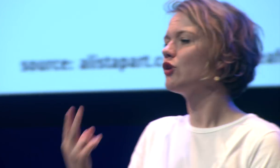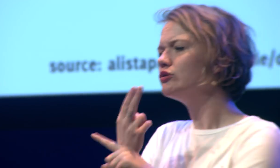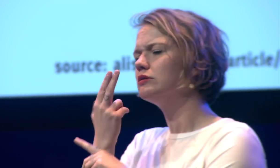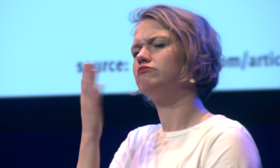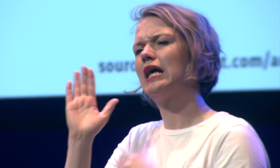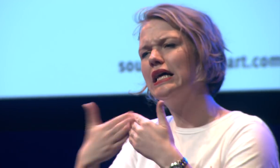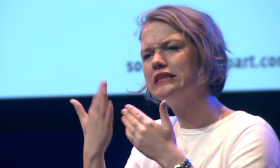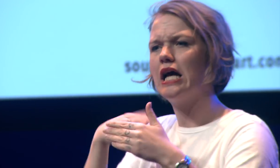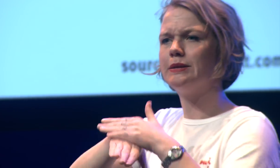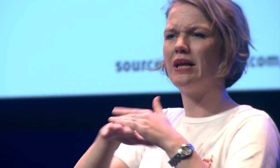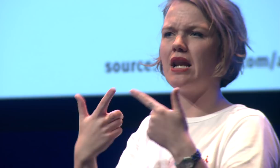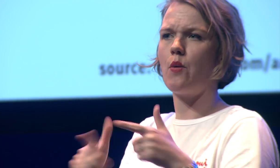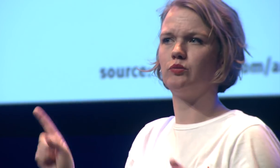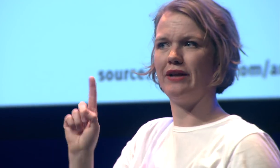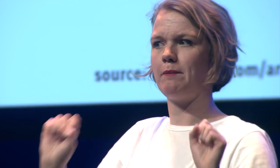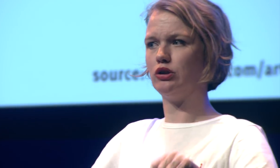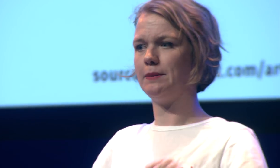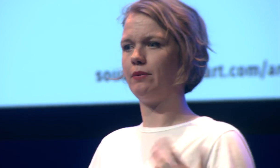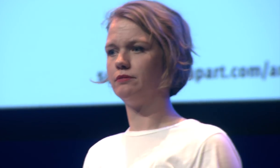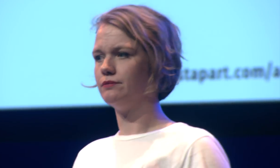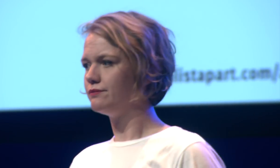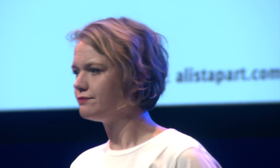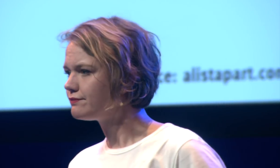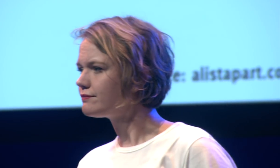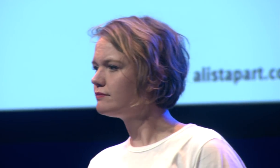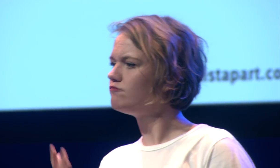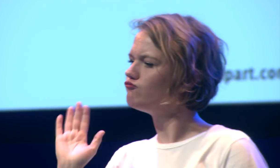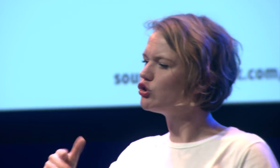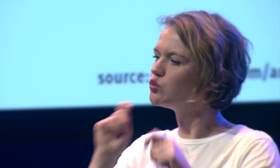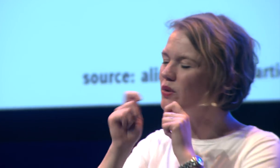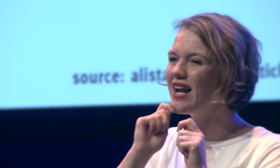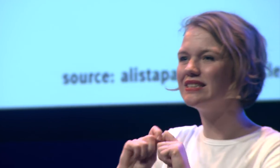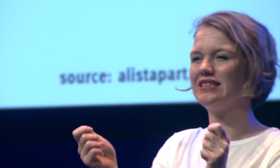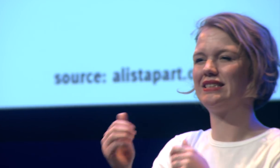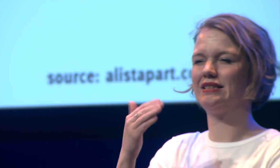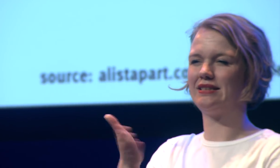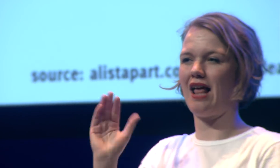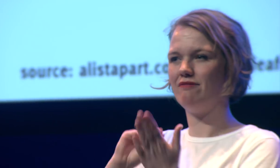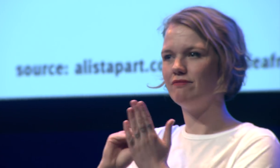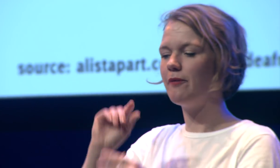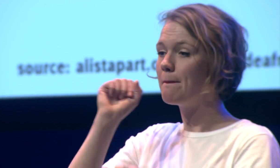use easy accessible language whenever possible writing in journalistic style